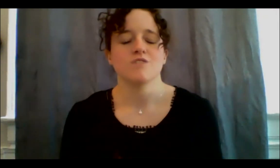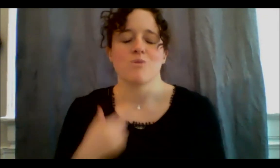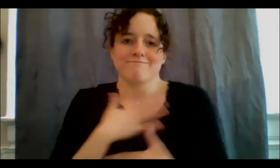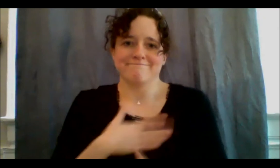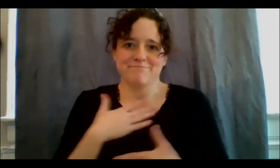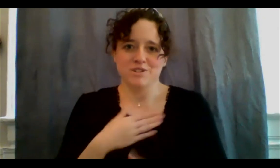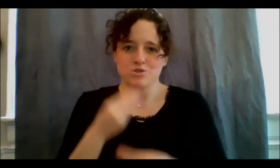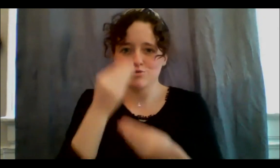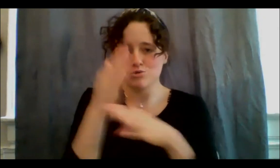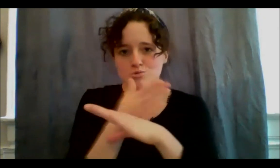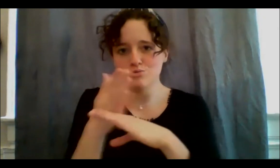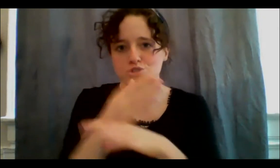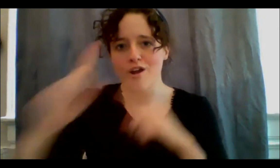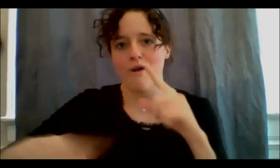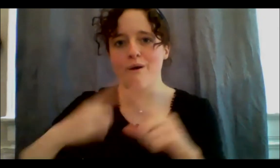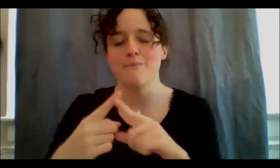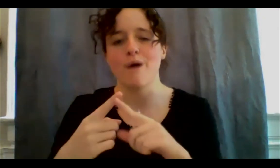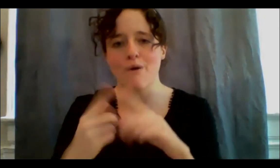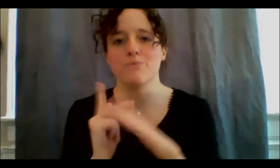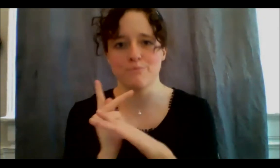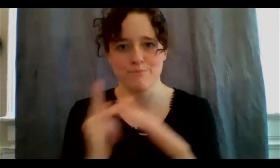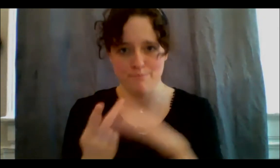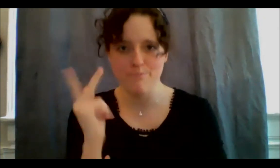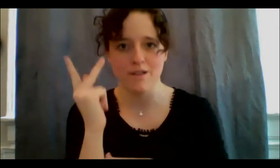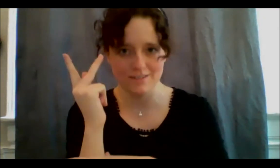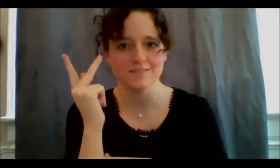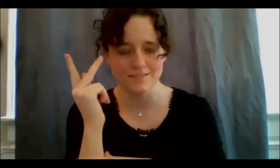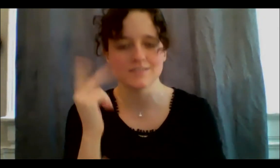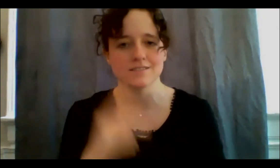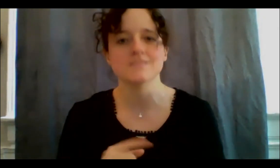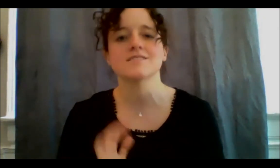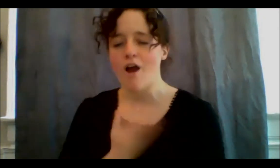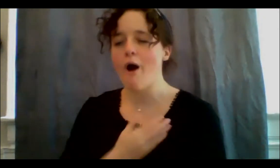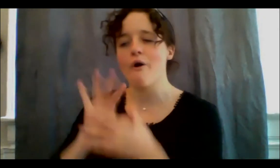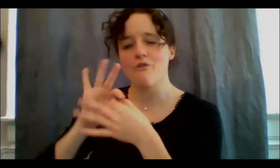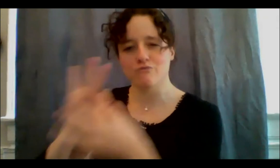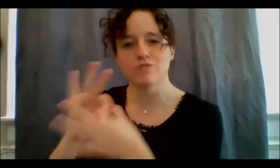to get to those later. The other not-for- profit I was going to speak about quickly